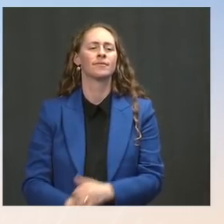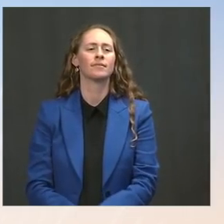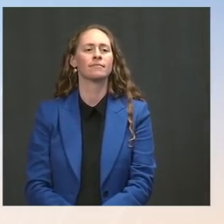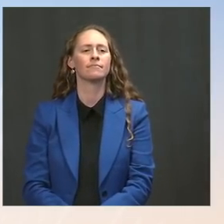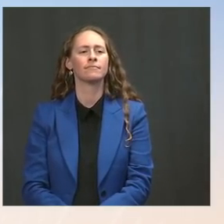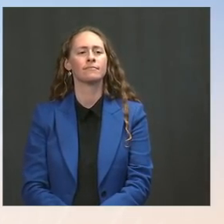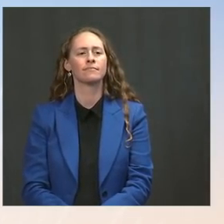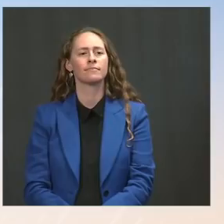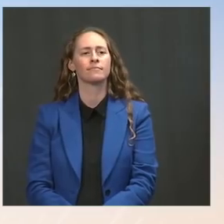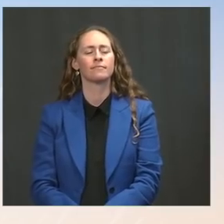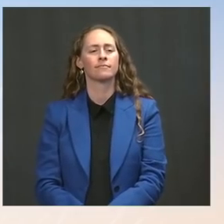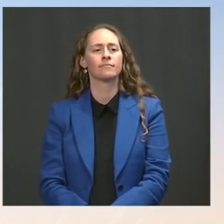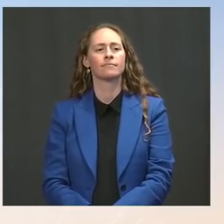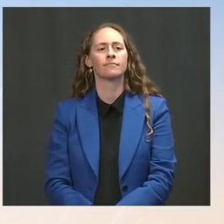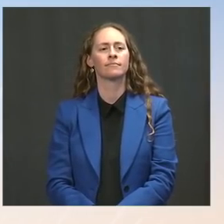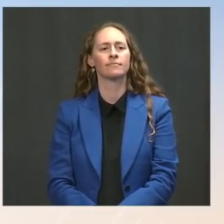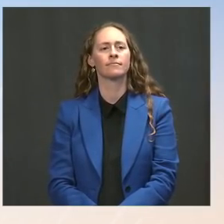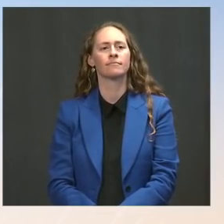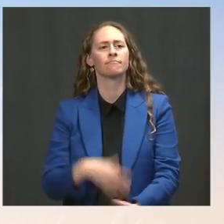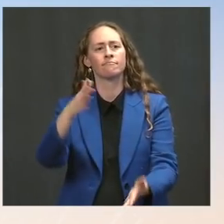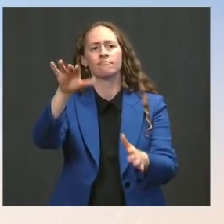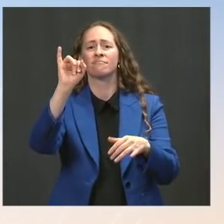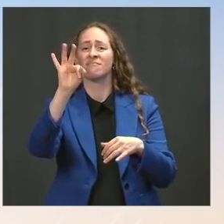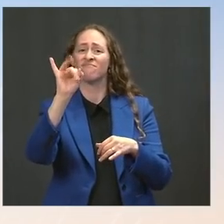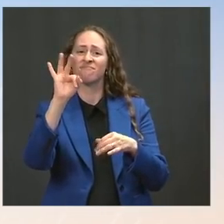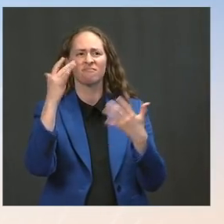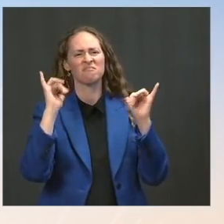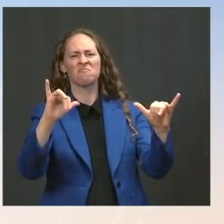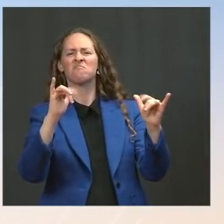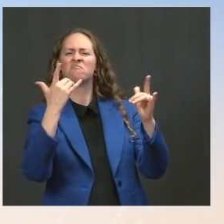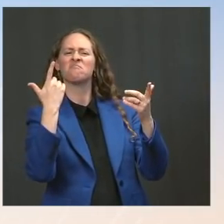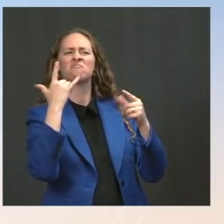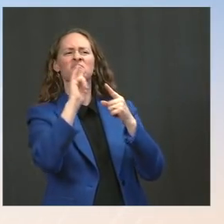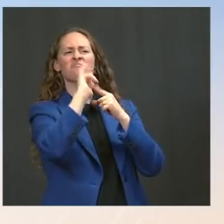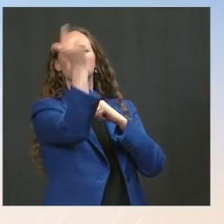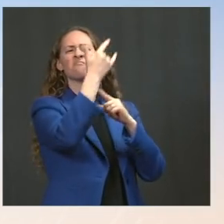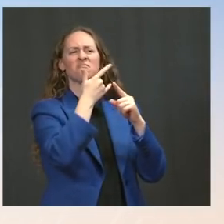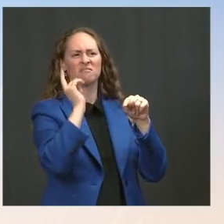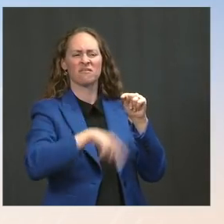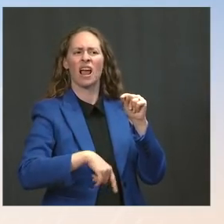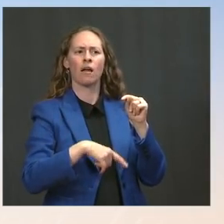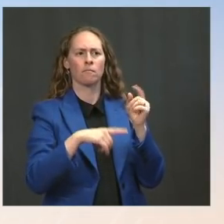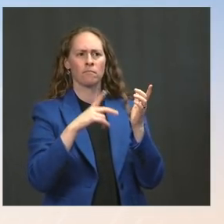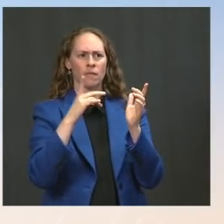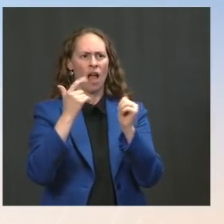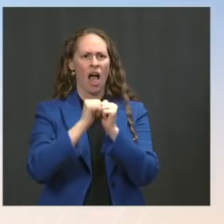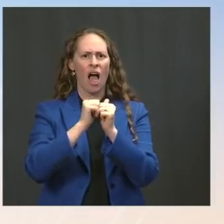like, protect people in the U.S.? Ms. Psaki: Well, again, I'm not a doctor or a medical expert.